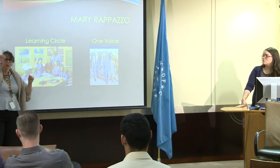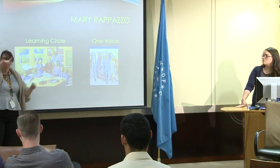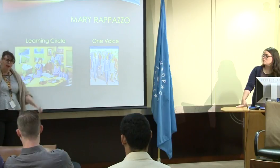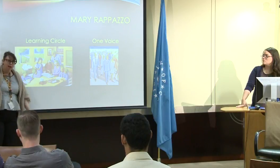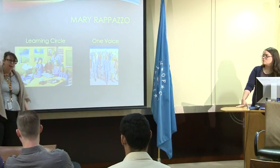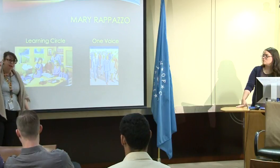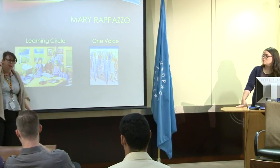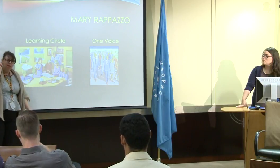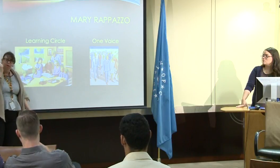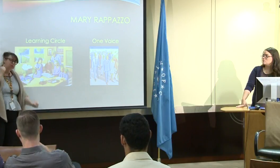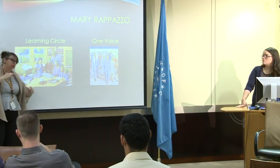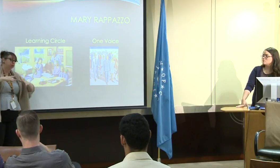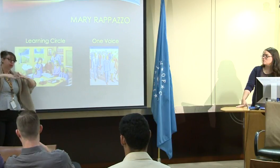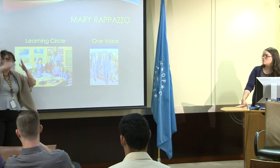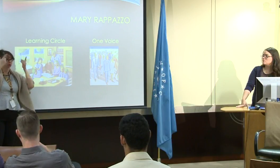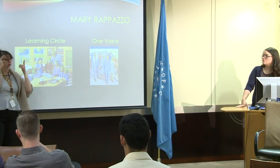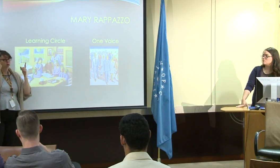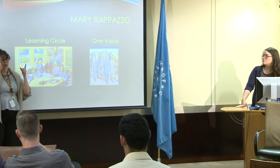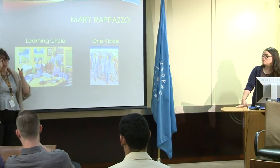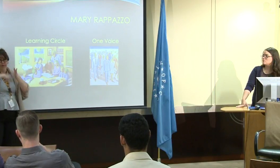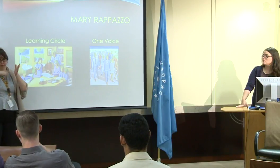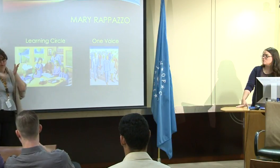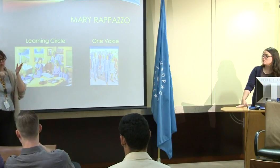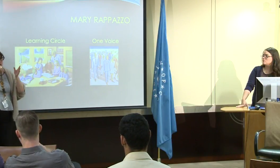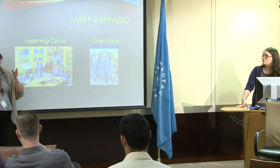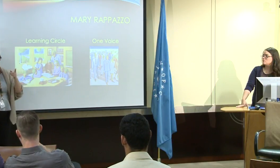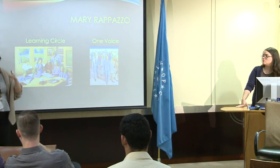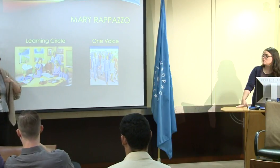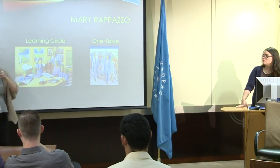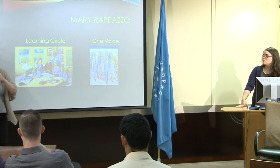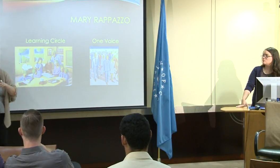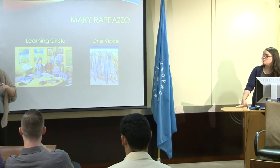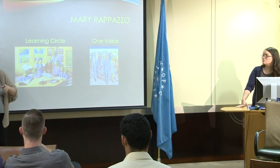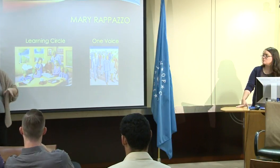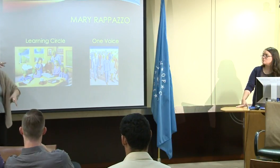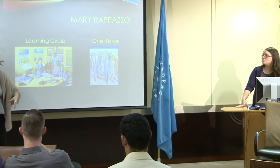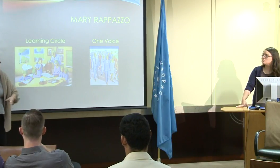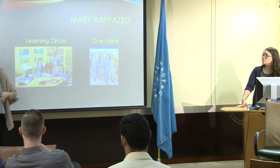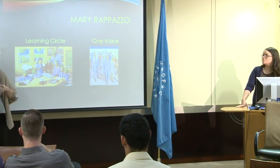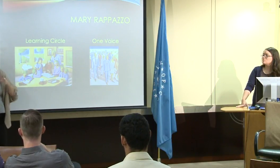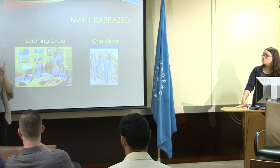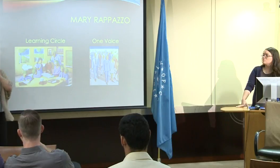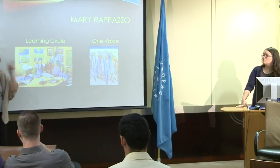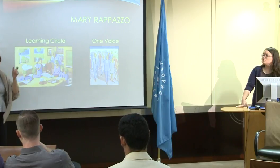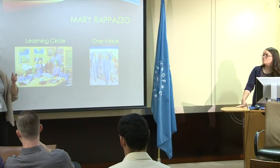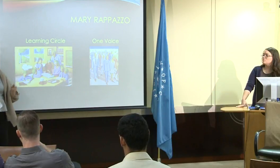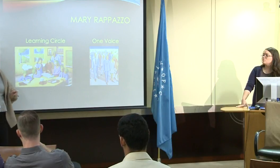And the deaf people were enraged, and there was a huge protest covered